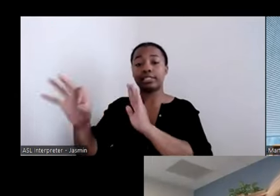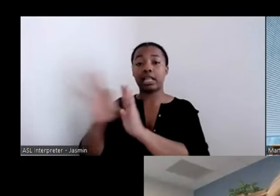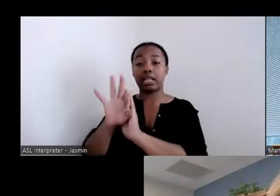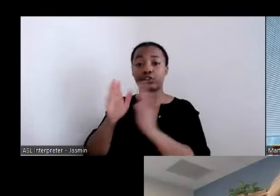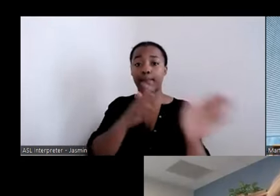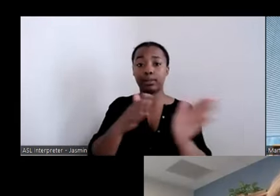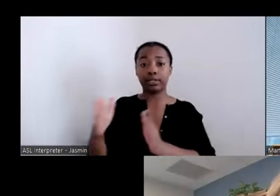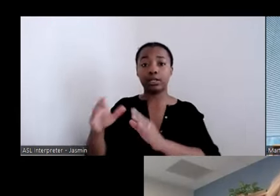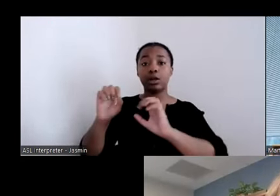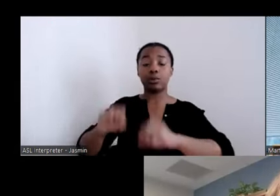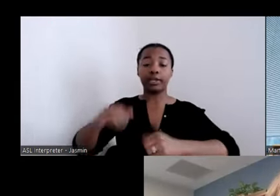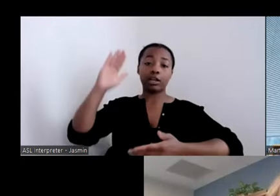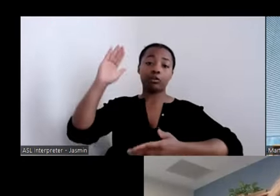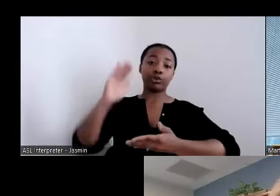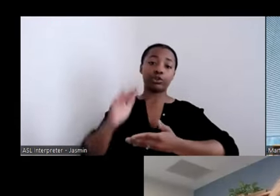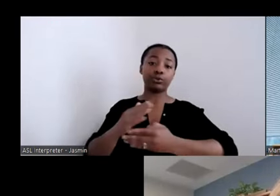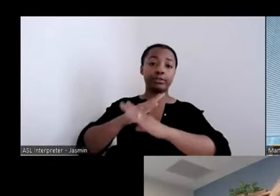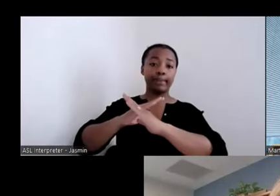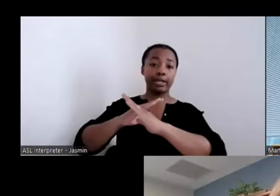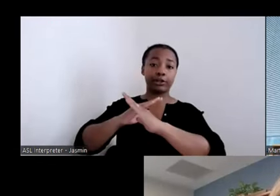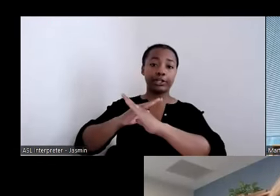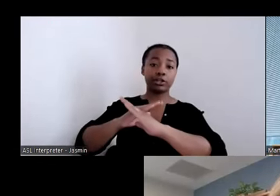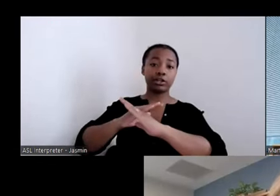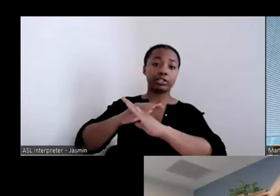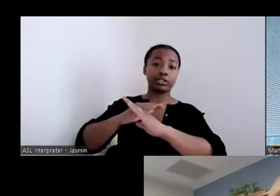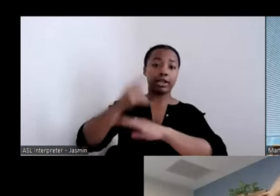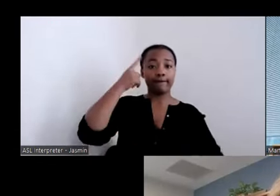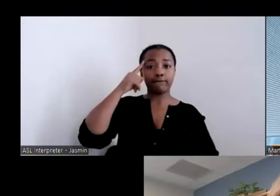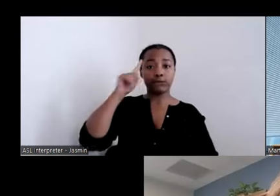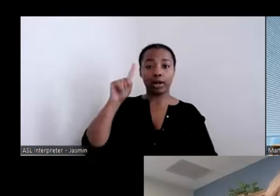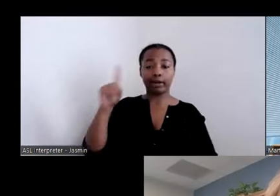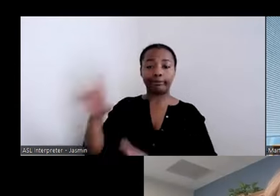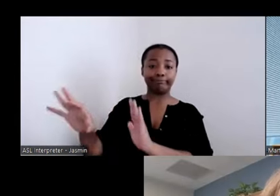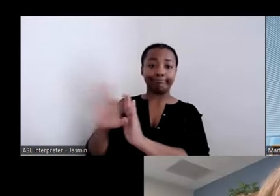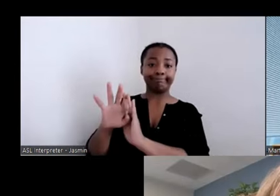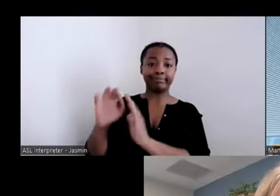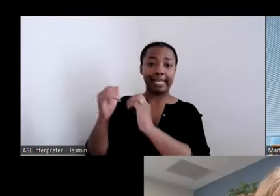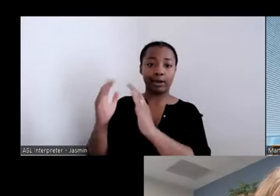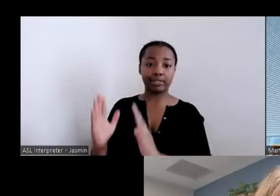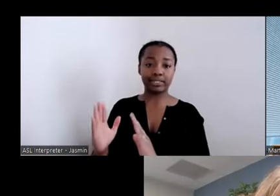accessing housing. Since it is a federal voucher, it honors